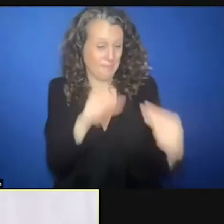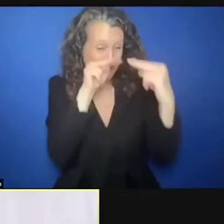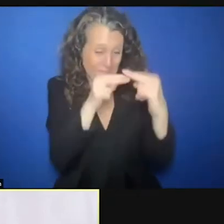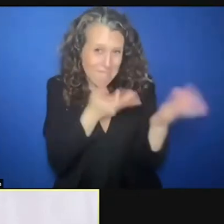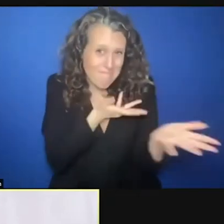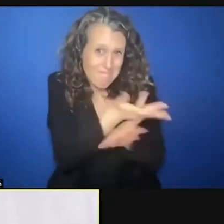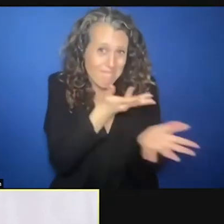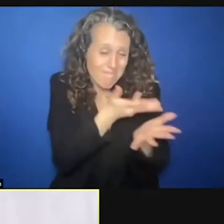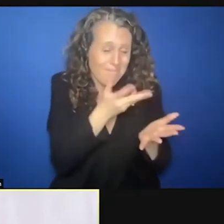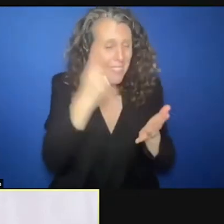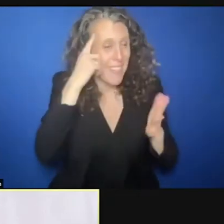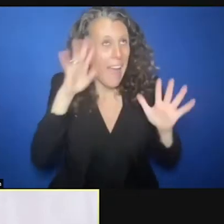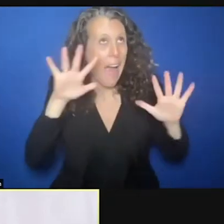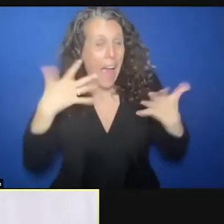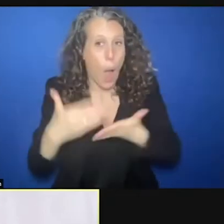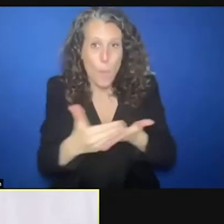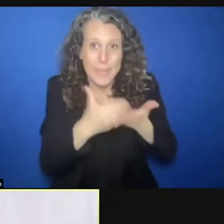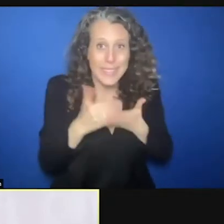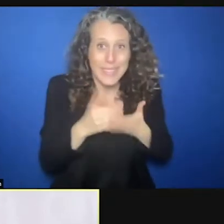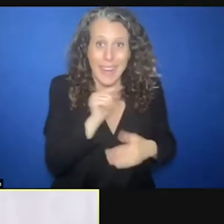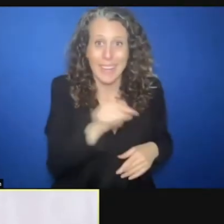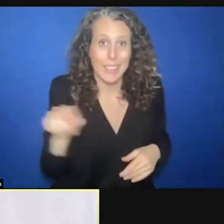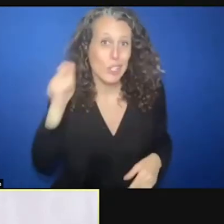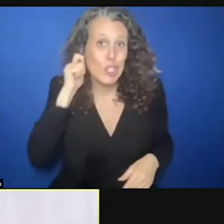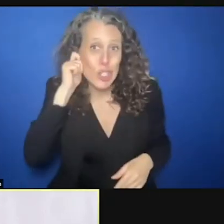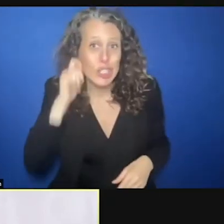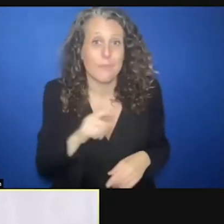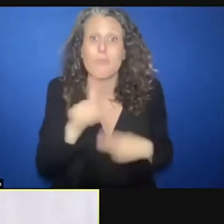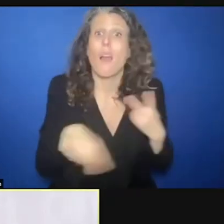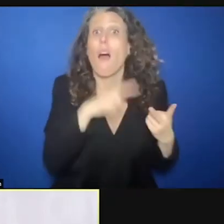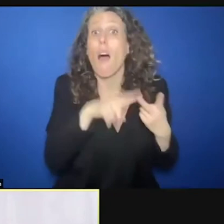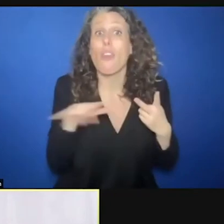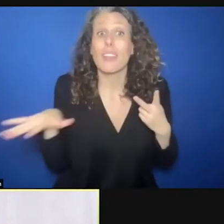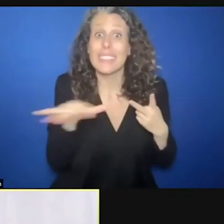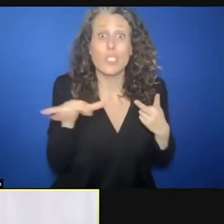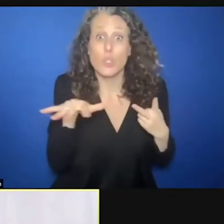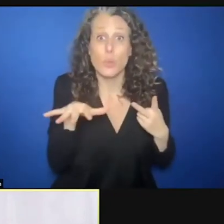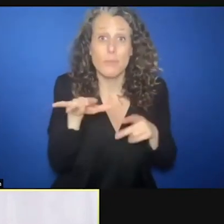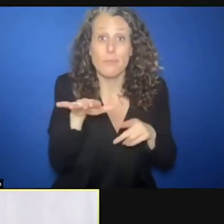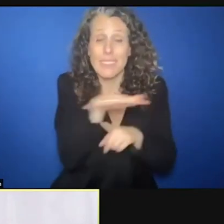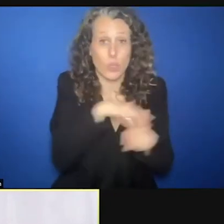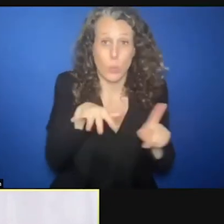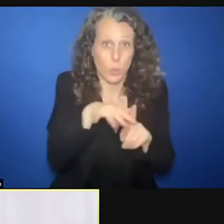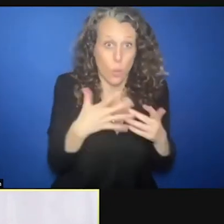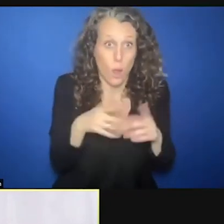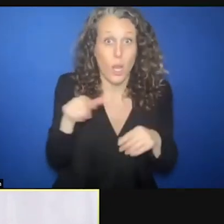protect them. Another situation was that the families of the children that are in our home,